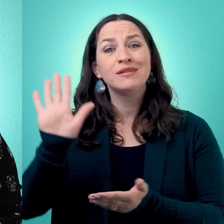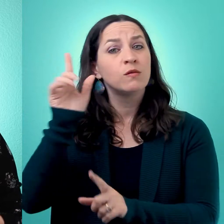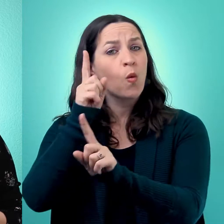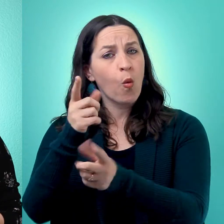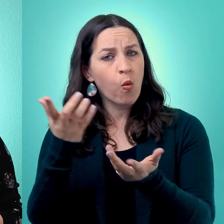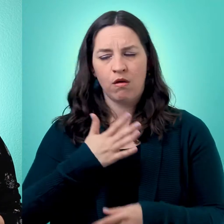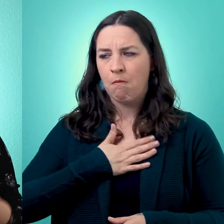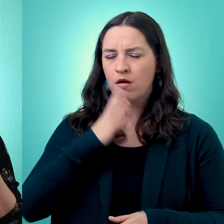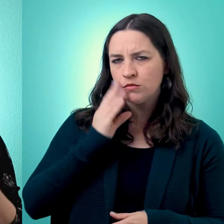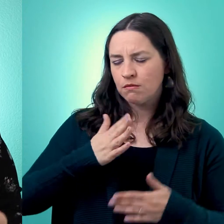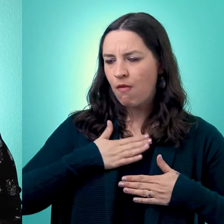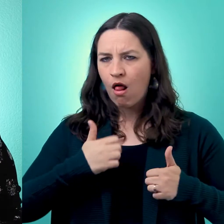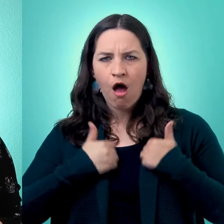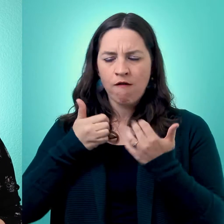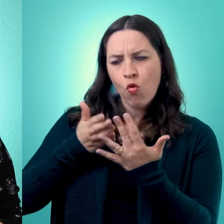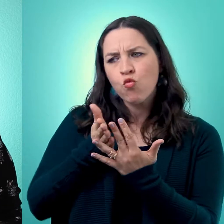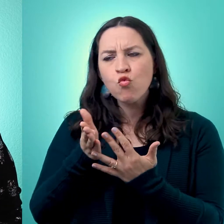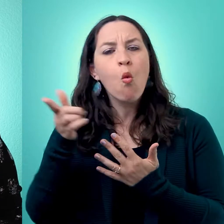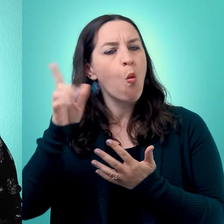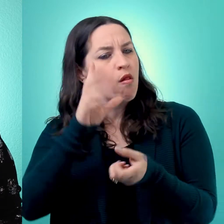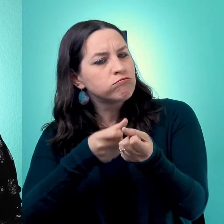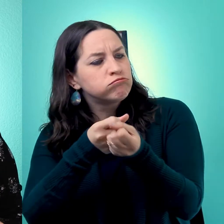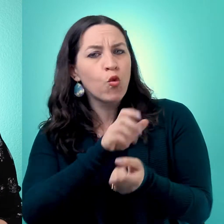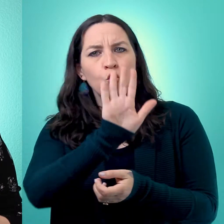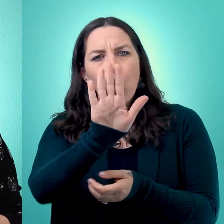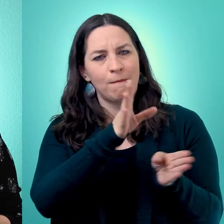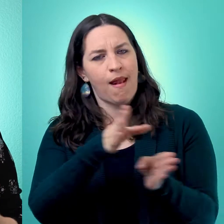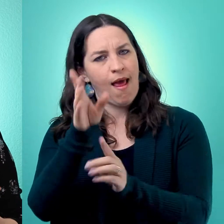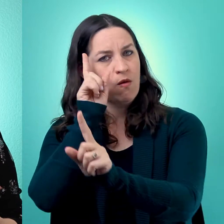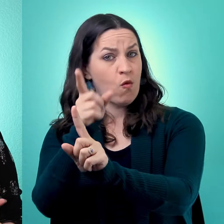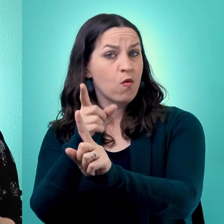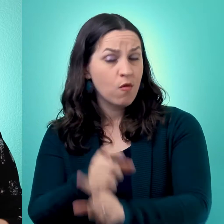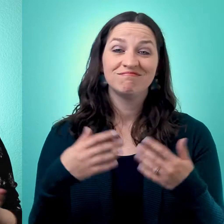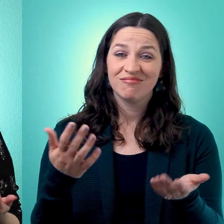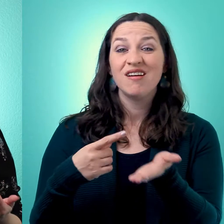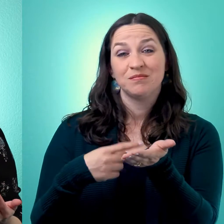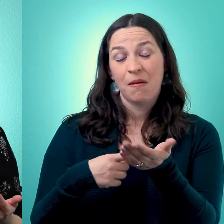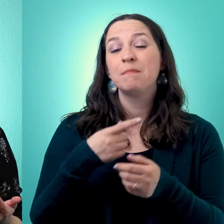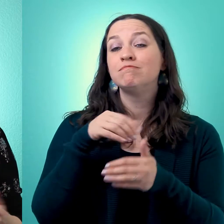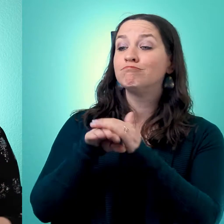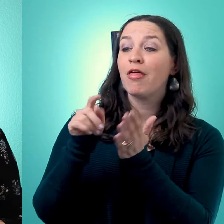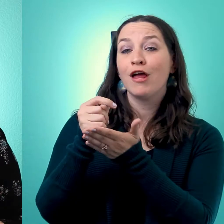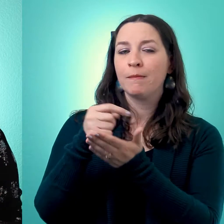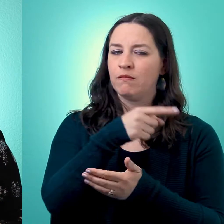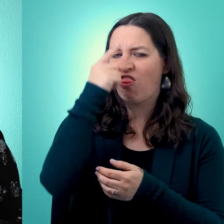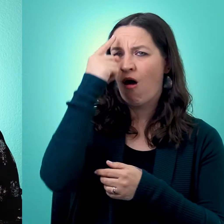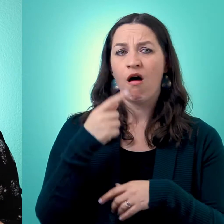Therapists are there to help you unfold your life in a way that best fits what you have in mind. Sometimes people think that you only go to therapy if